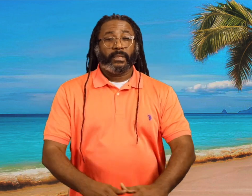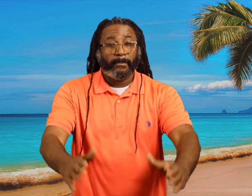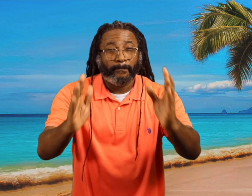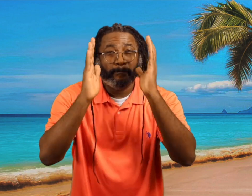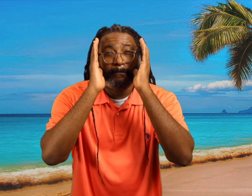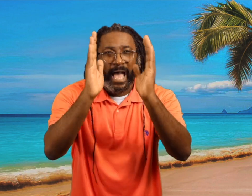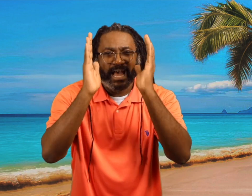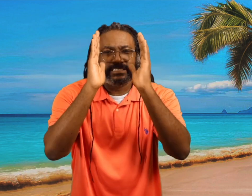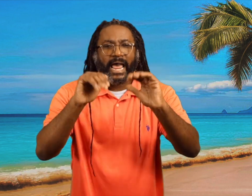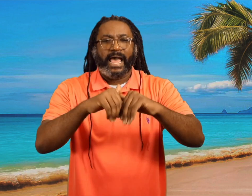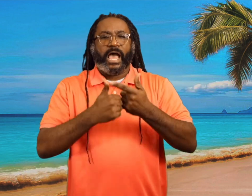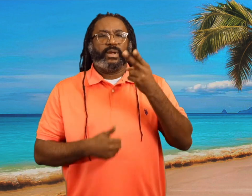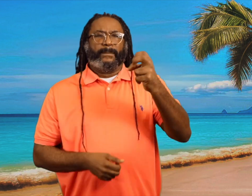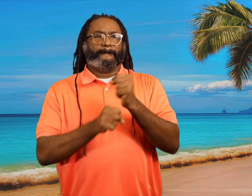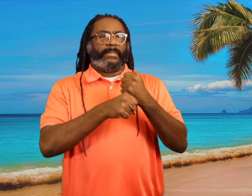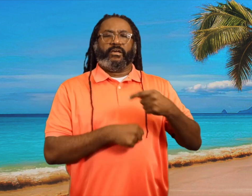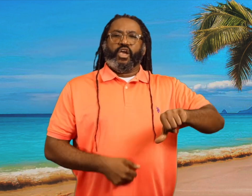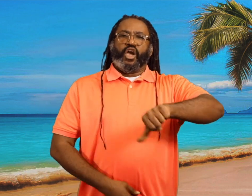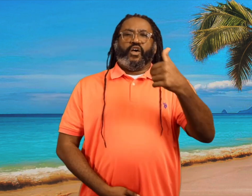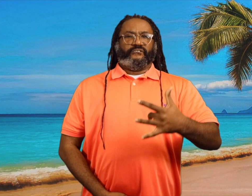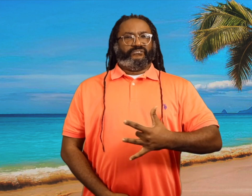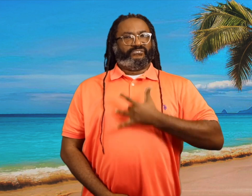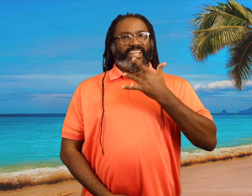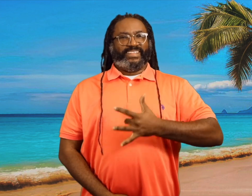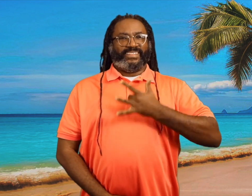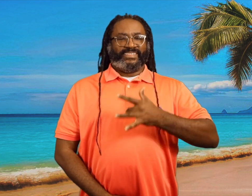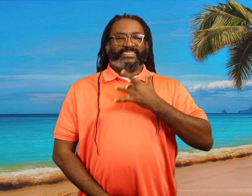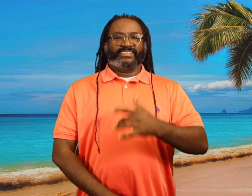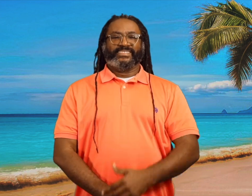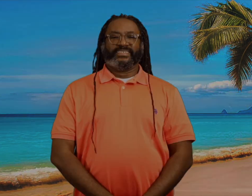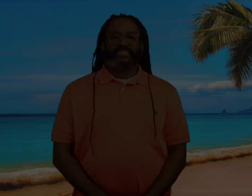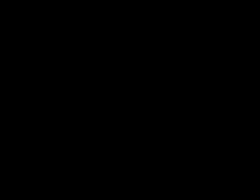Pay attention to how he makes others feel.